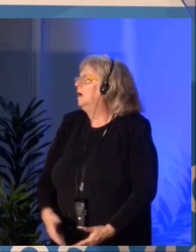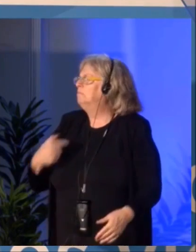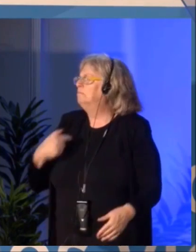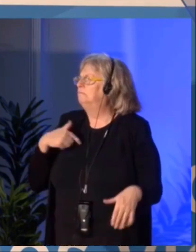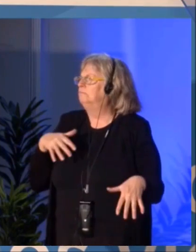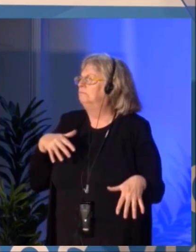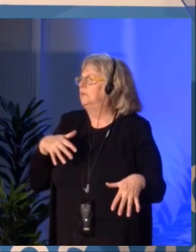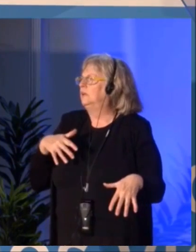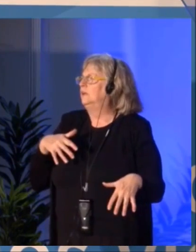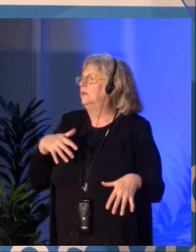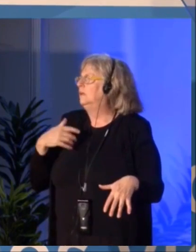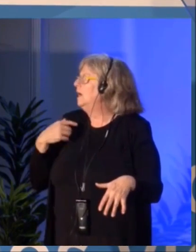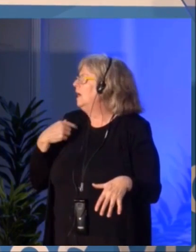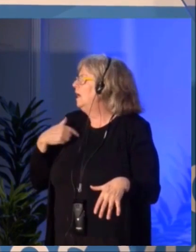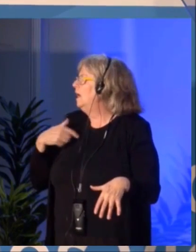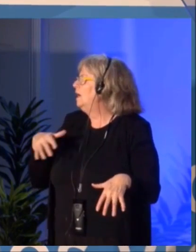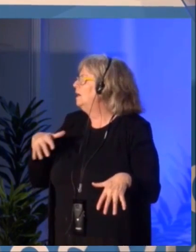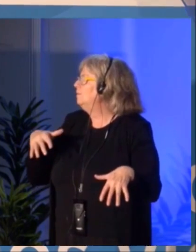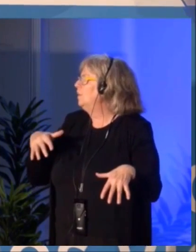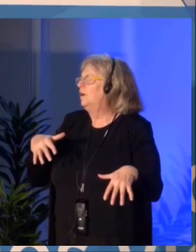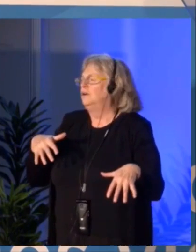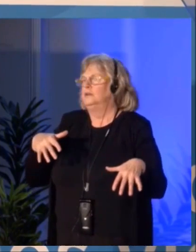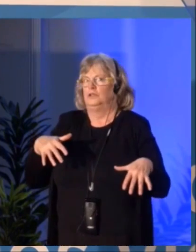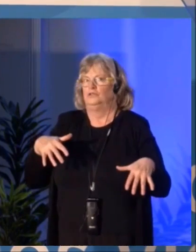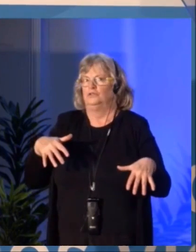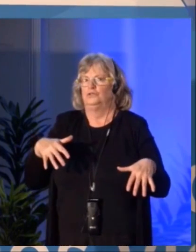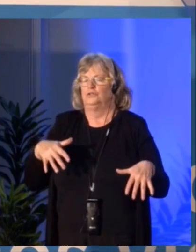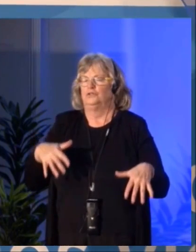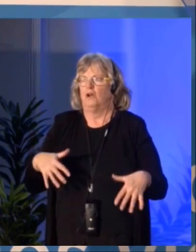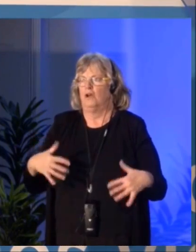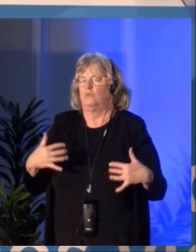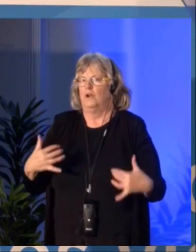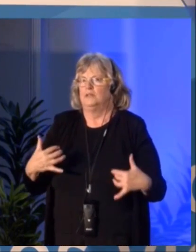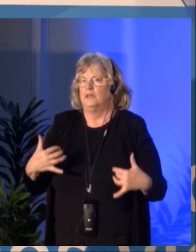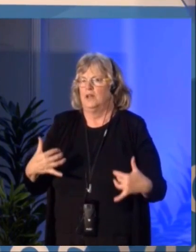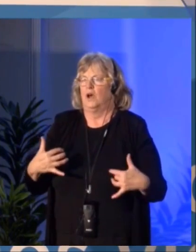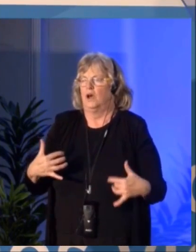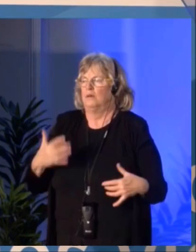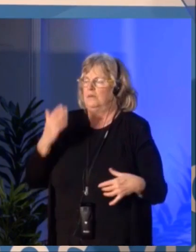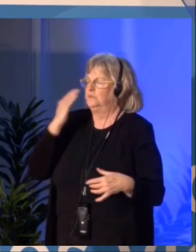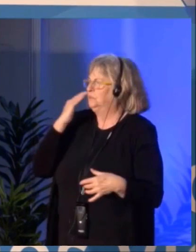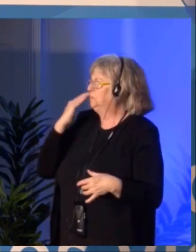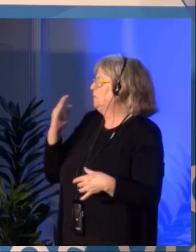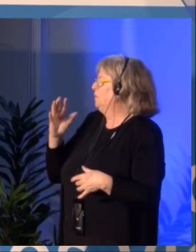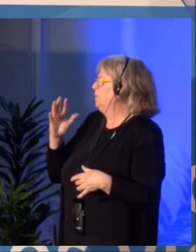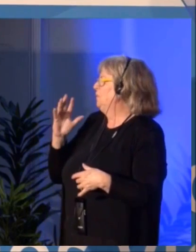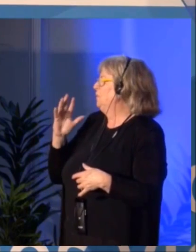Since these were recorded live with telephones we haven't had the time to translate them,